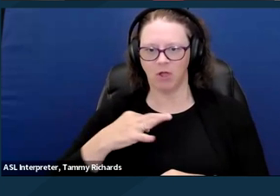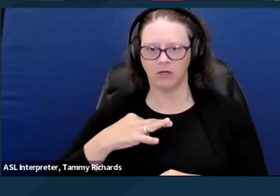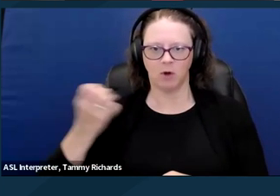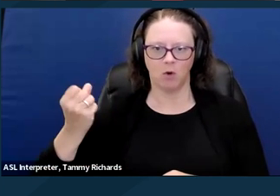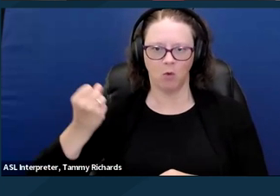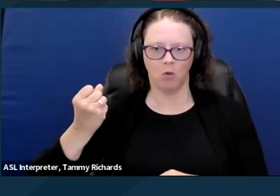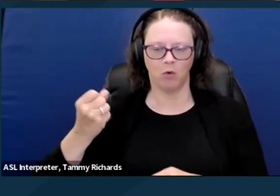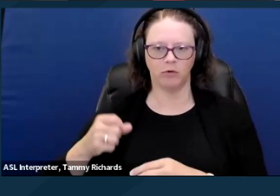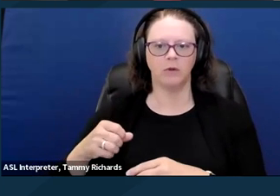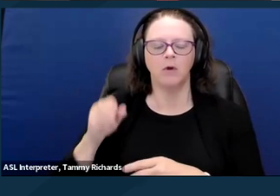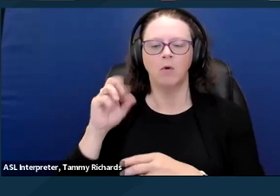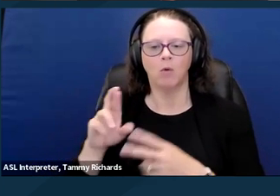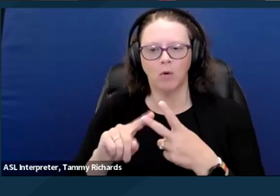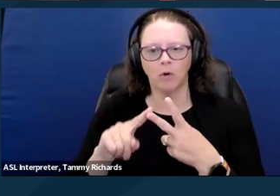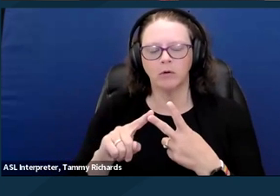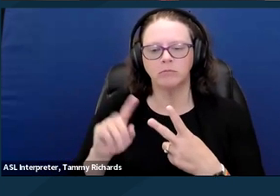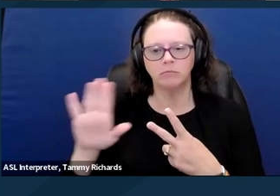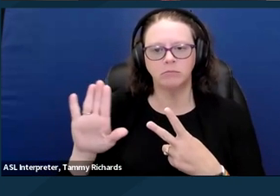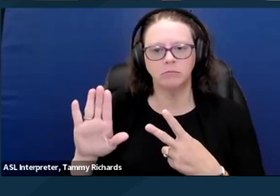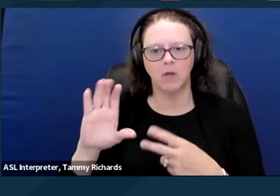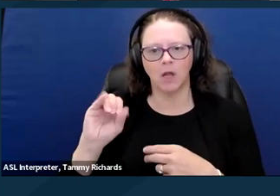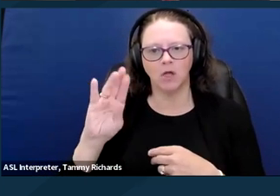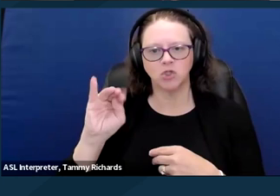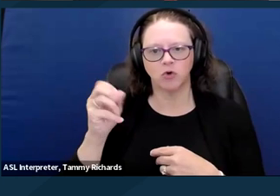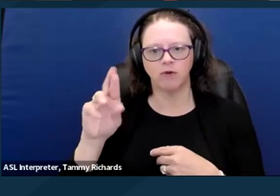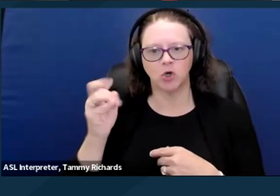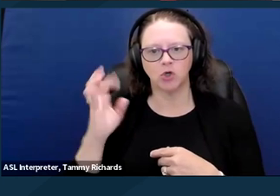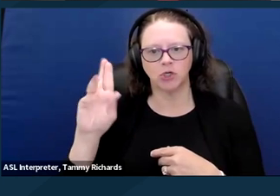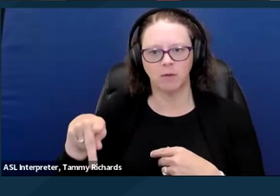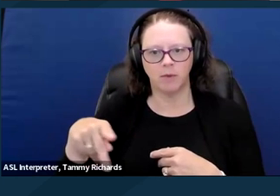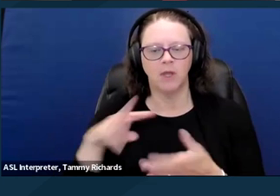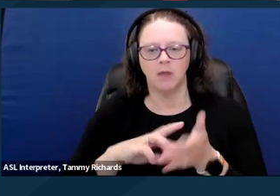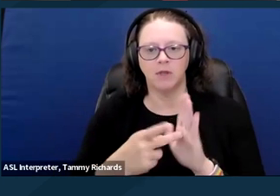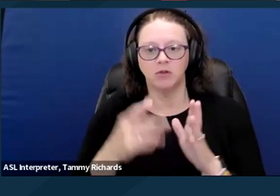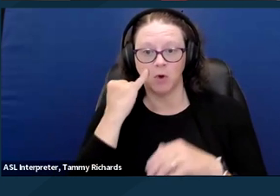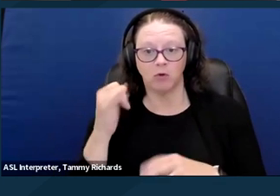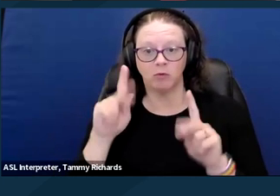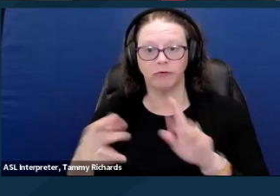It makes it so that if someone's considered unable to take care of their own needs for things